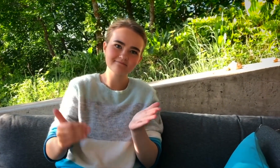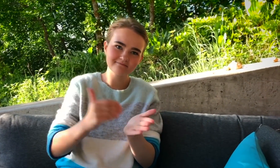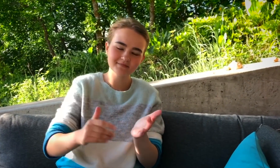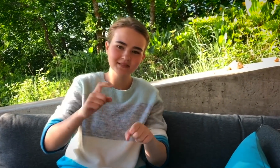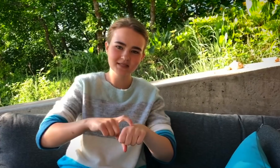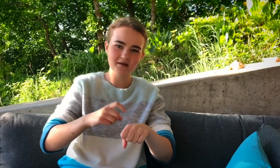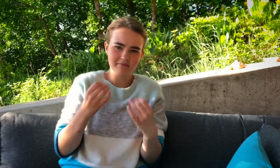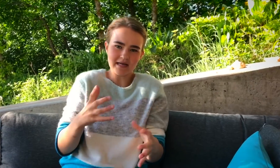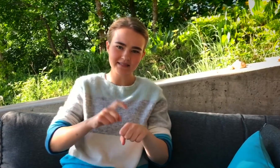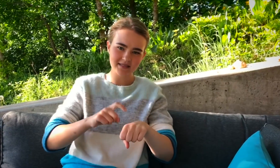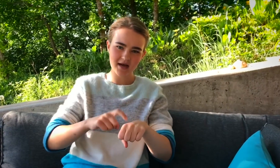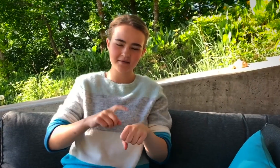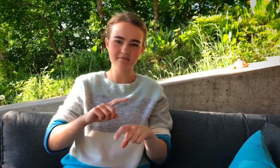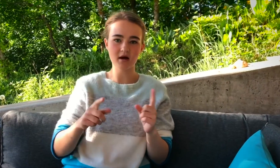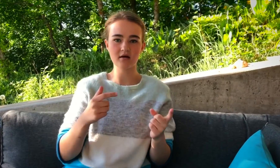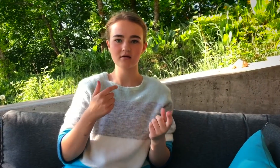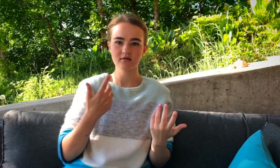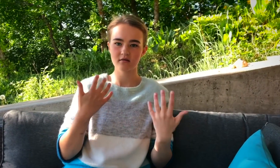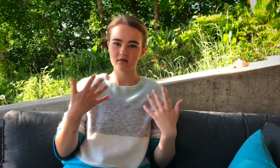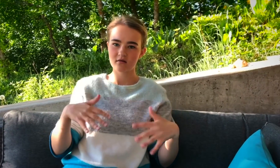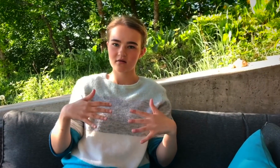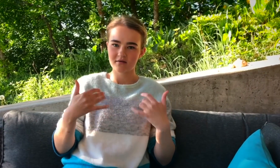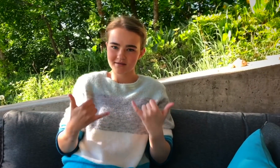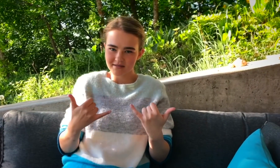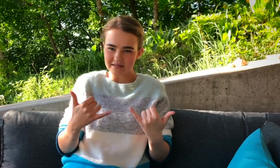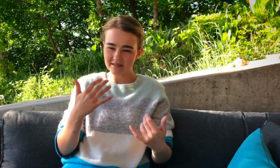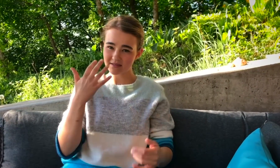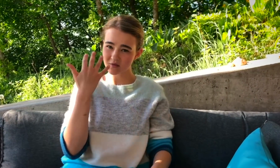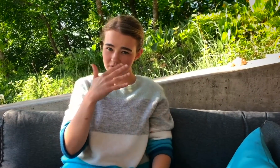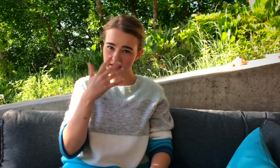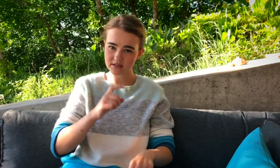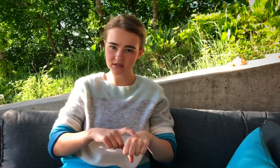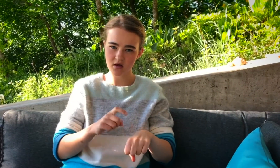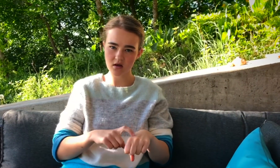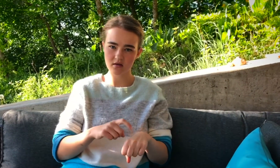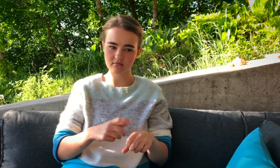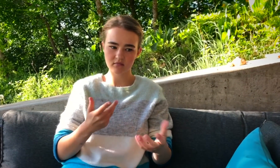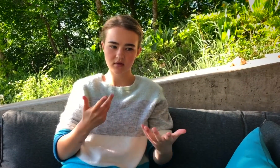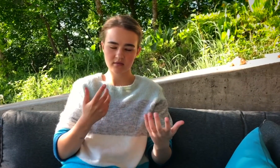TIMES ALREADY BUT THIS IS A CRAZY TIME.